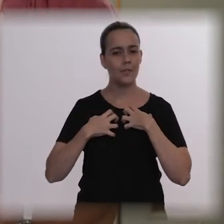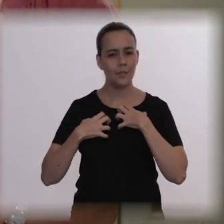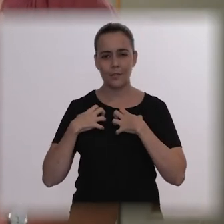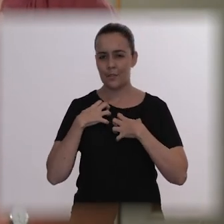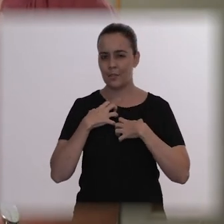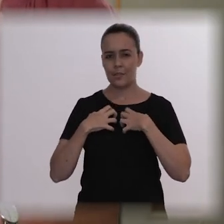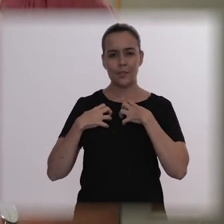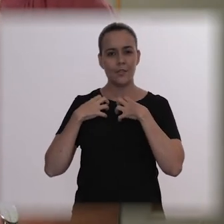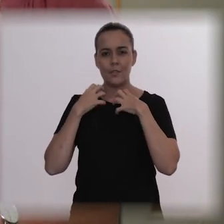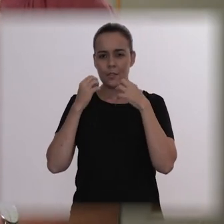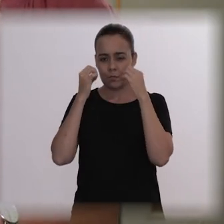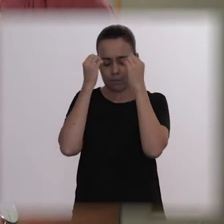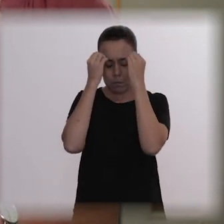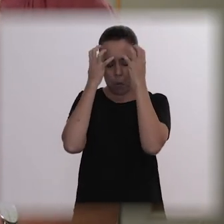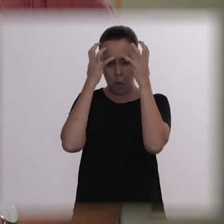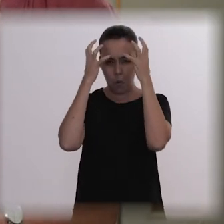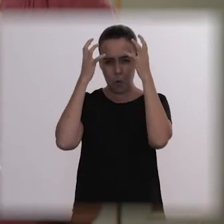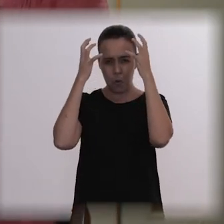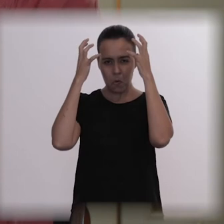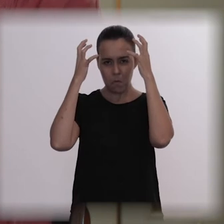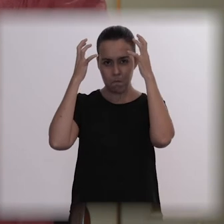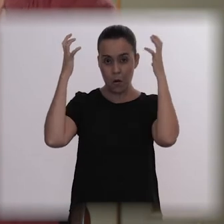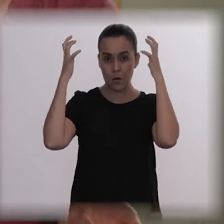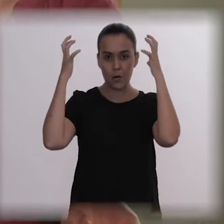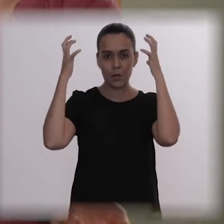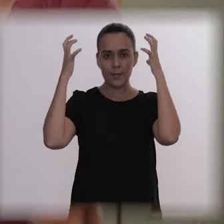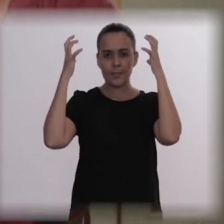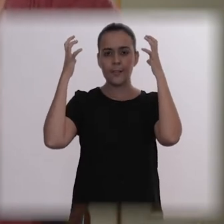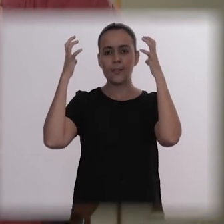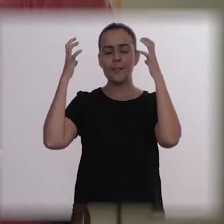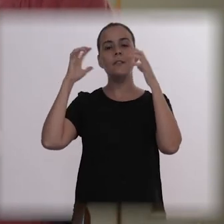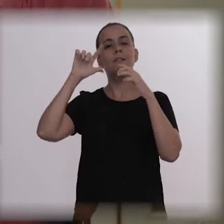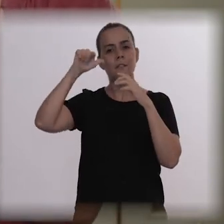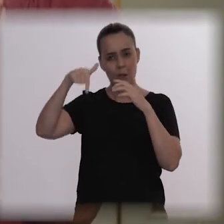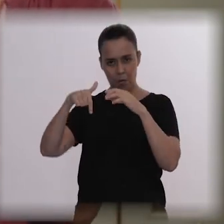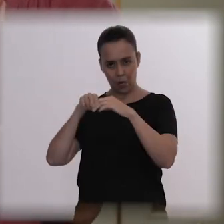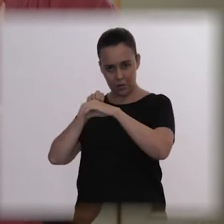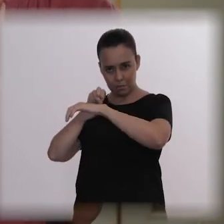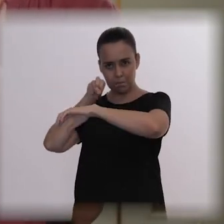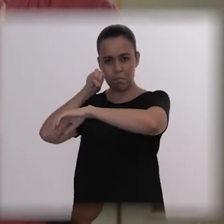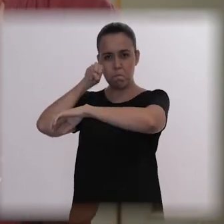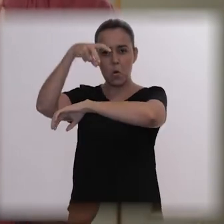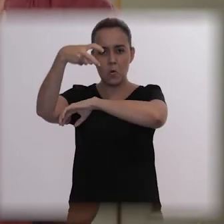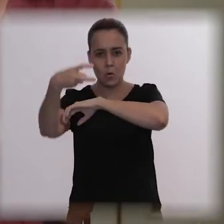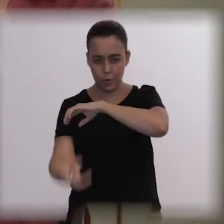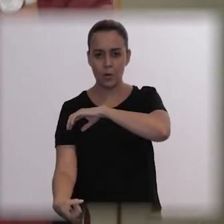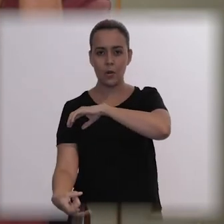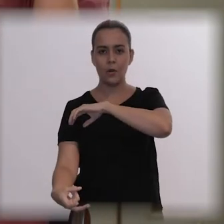to do that, you know? So, I don't think it was because he went crazy that he threw himself, I think he went crazy to jump like that,